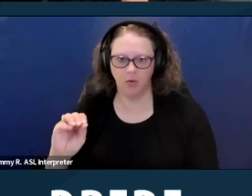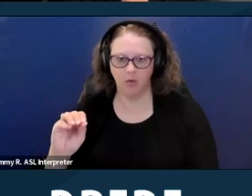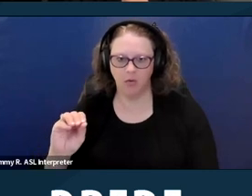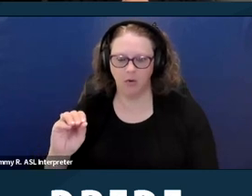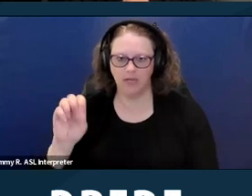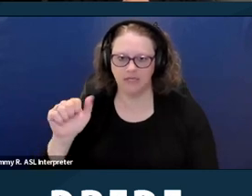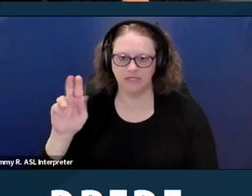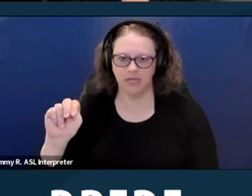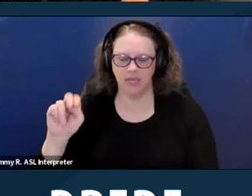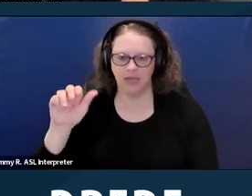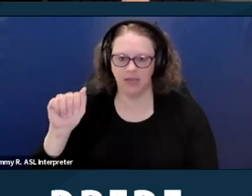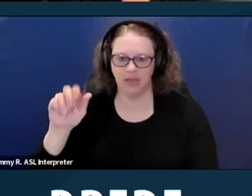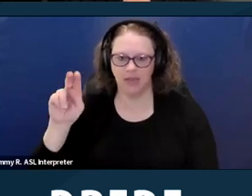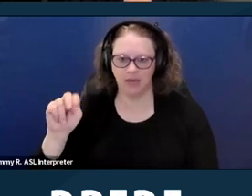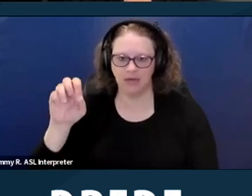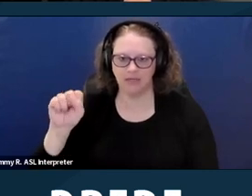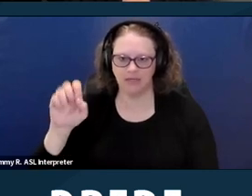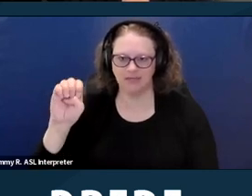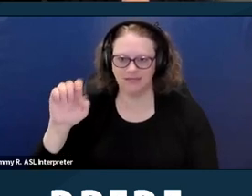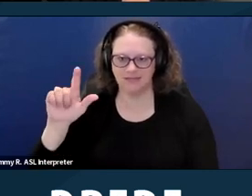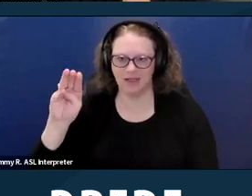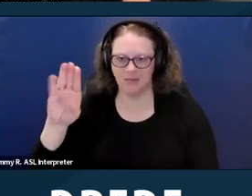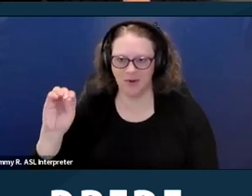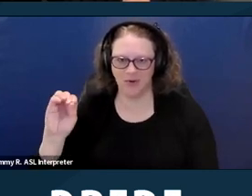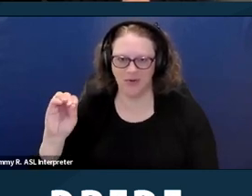San, I don't even know how to pronounce this city. I'm sorry San Anselmo.